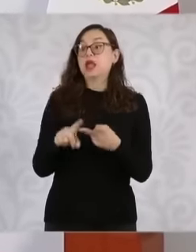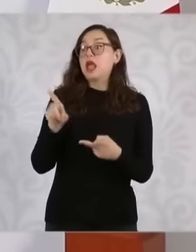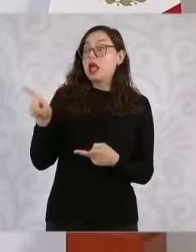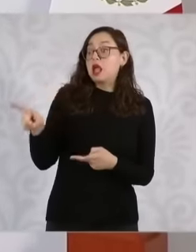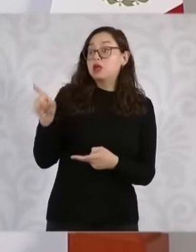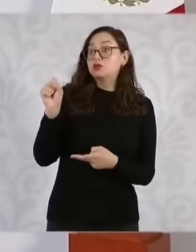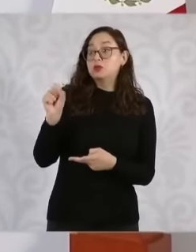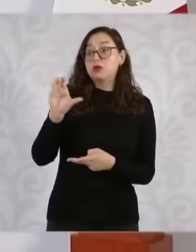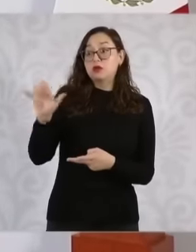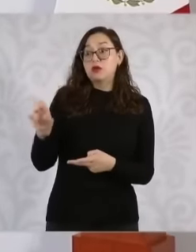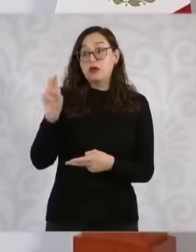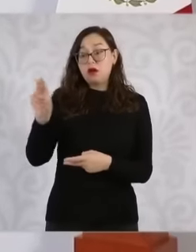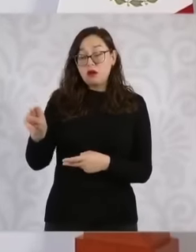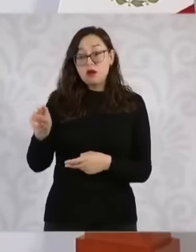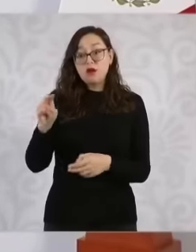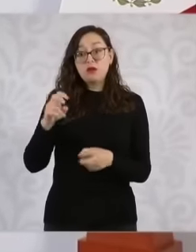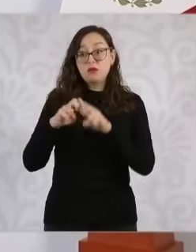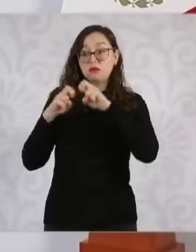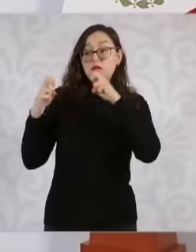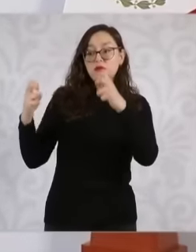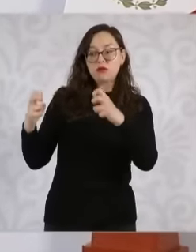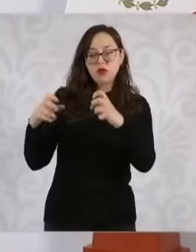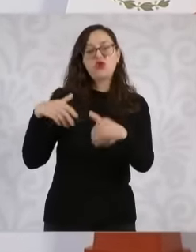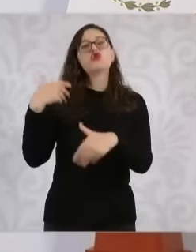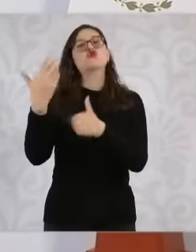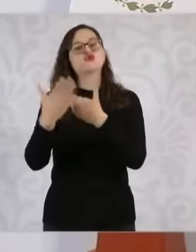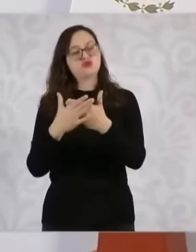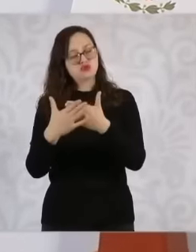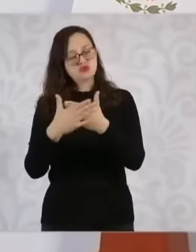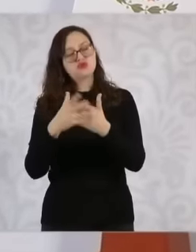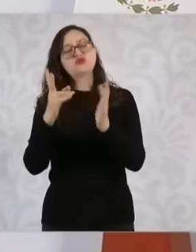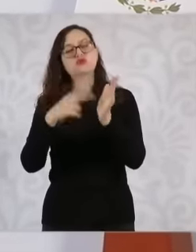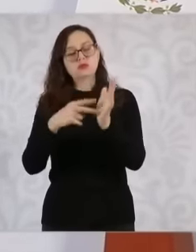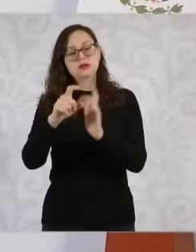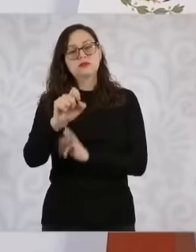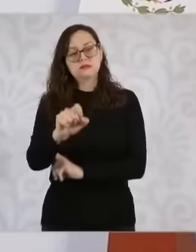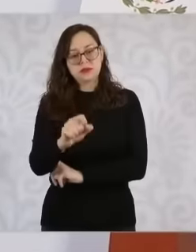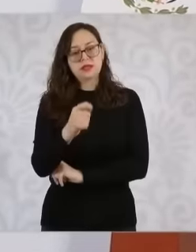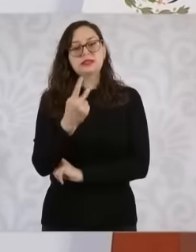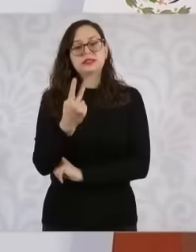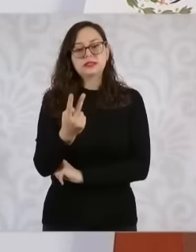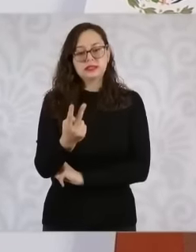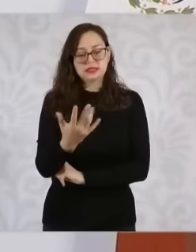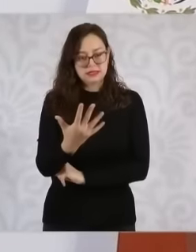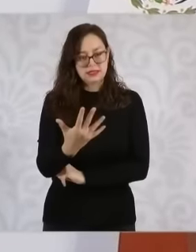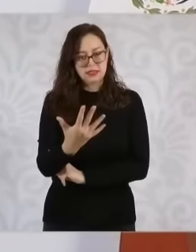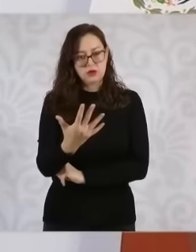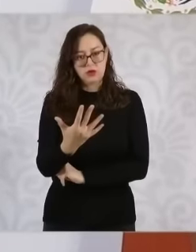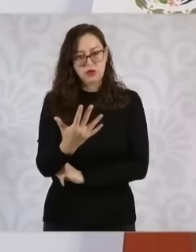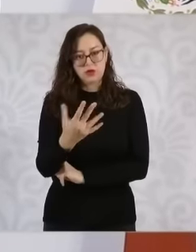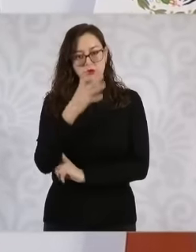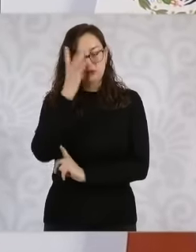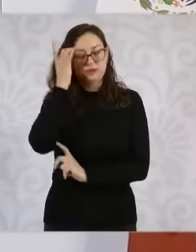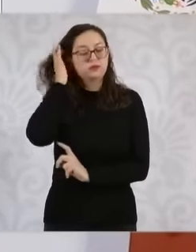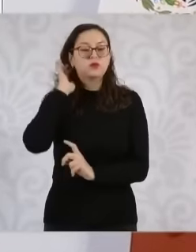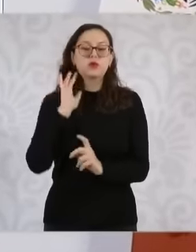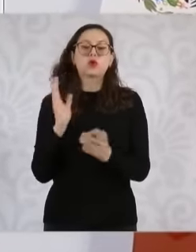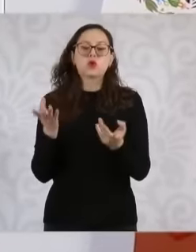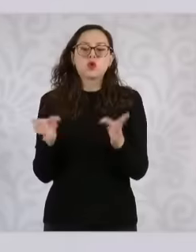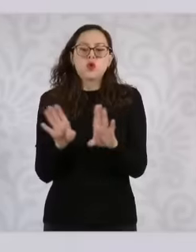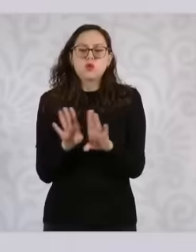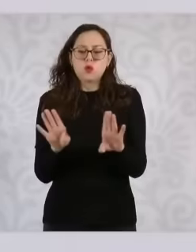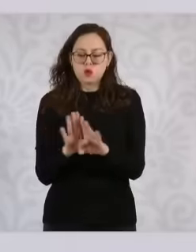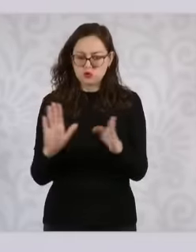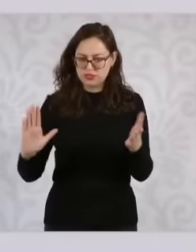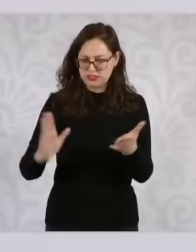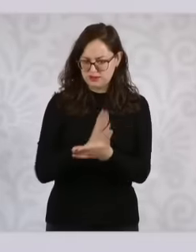Who will be elected in 2025 and who? Vacancies will be elected in 2027 first.